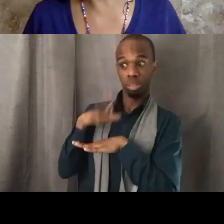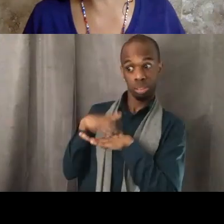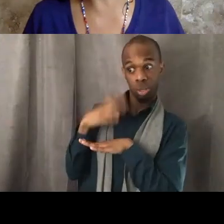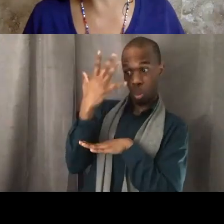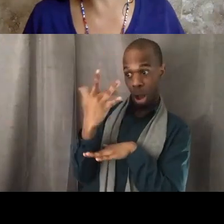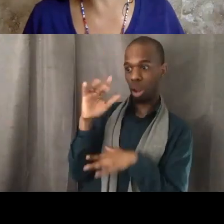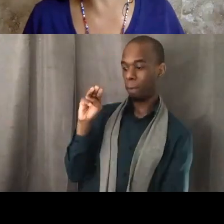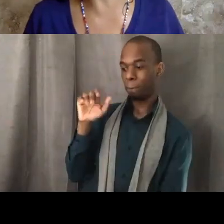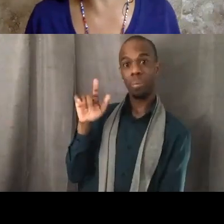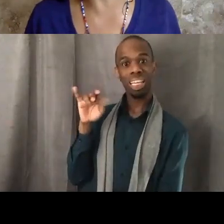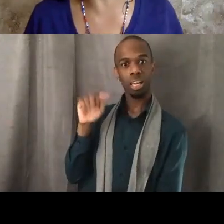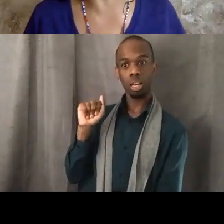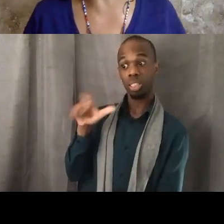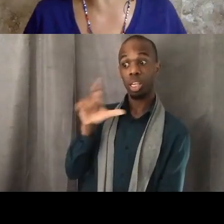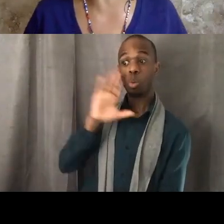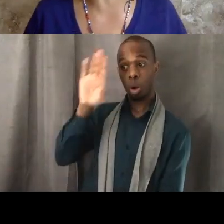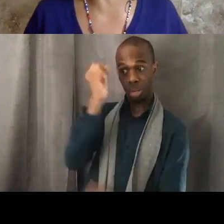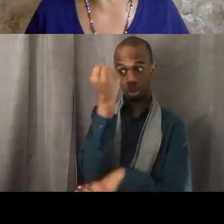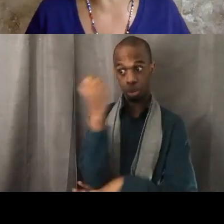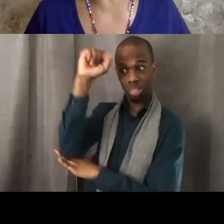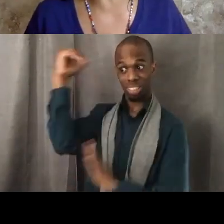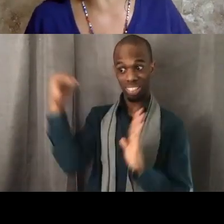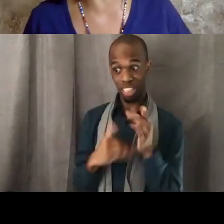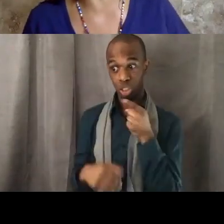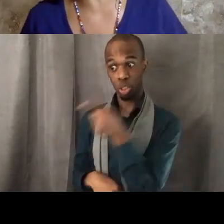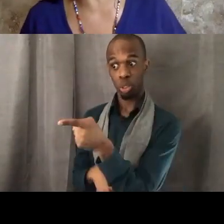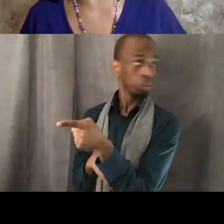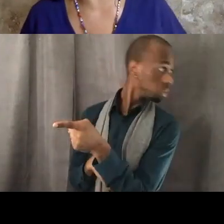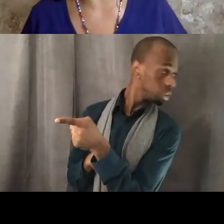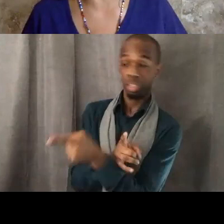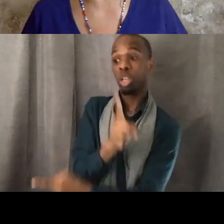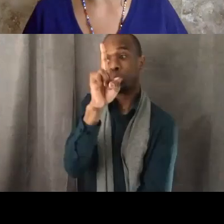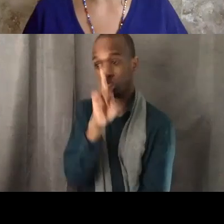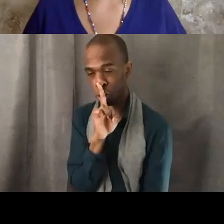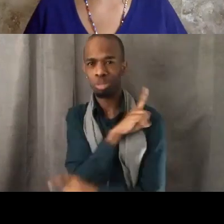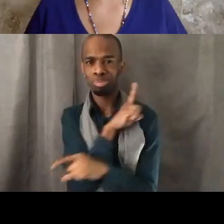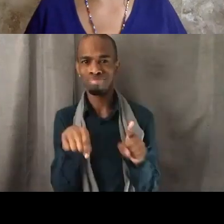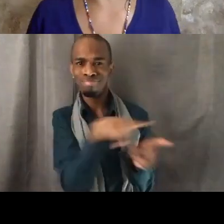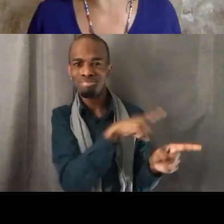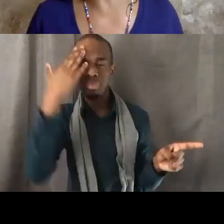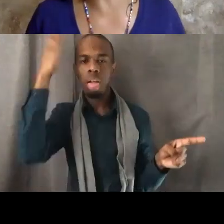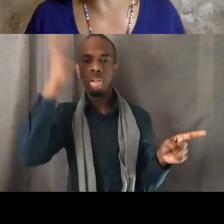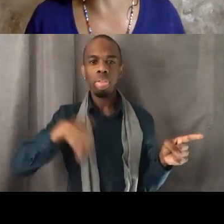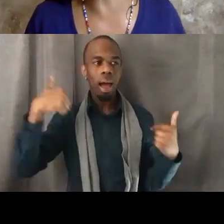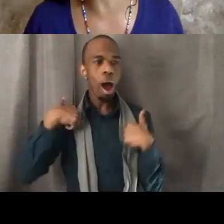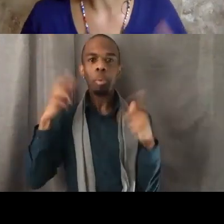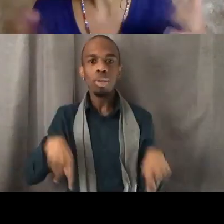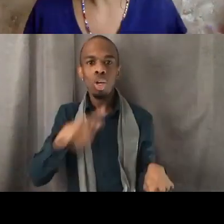They didn't know that I'm the one who actually recruited her and they could have just googled like how close of a relationship we have,